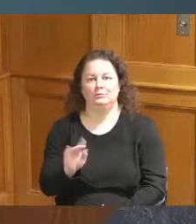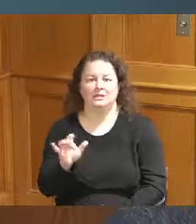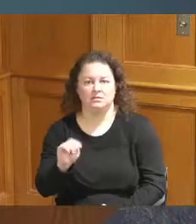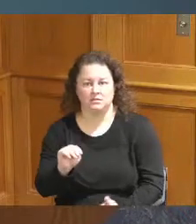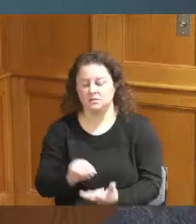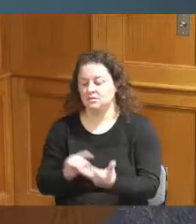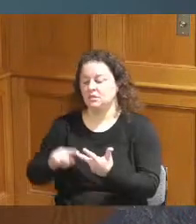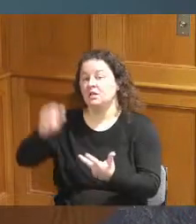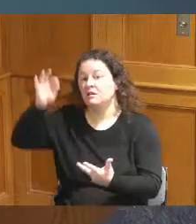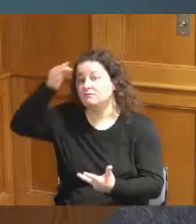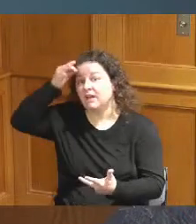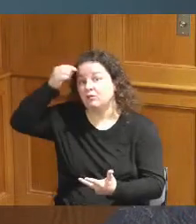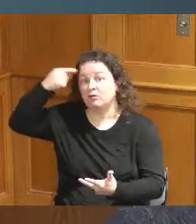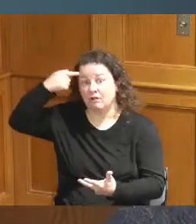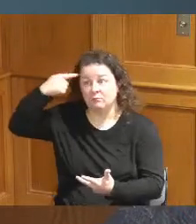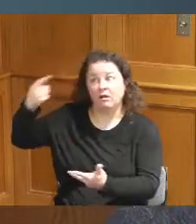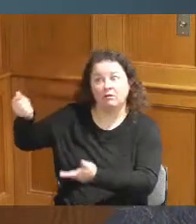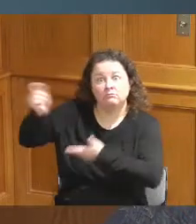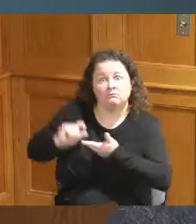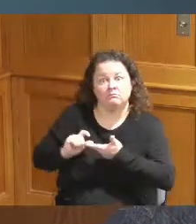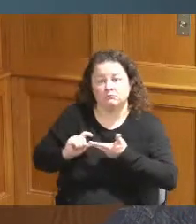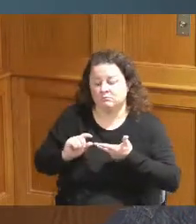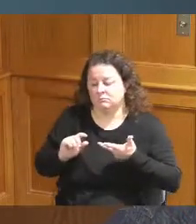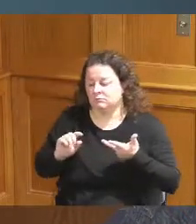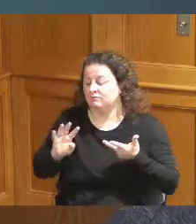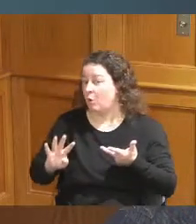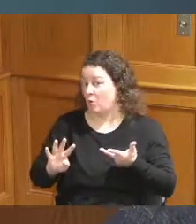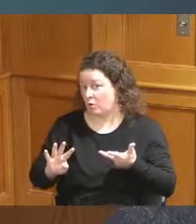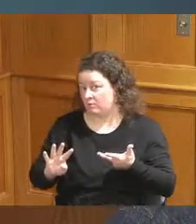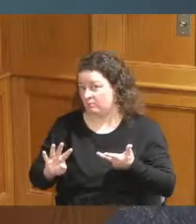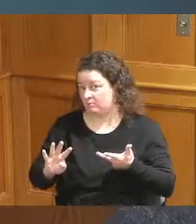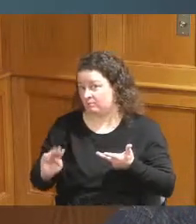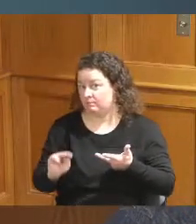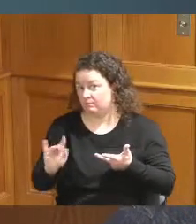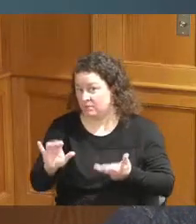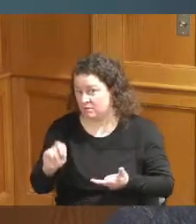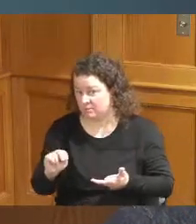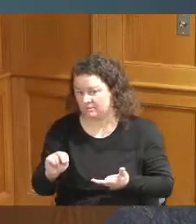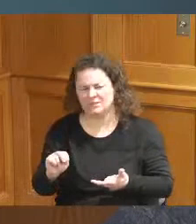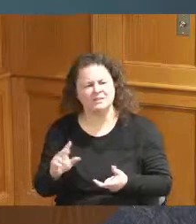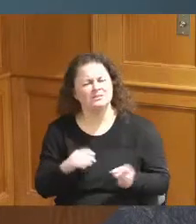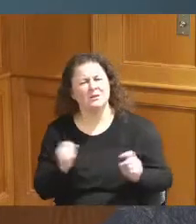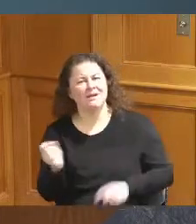million so far I've asked the Administrator when we come back we said 30 days we want to get a